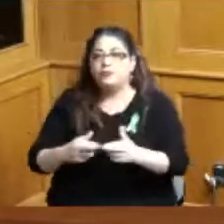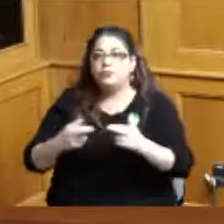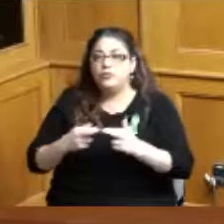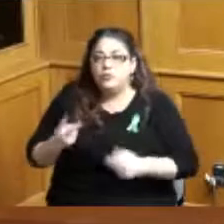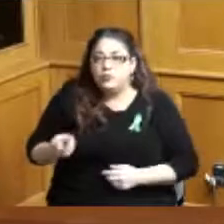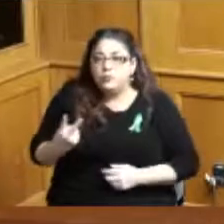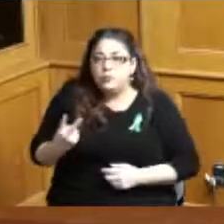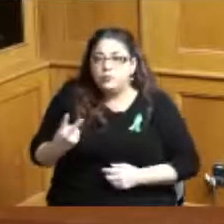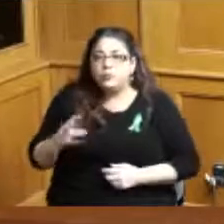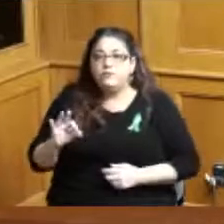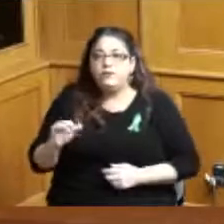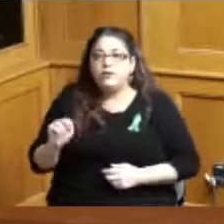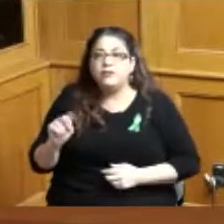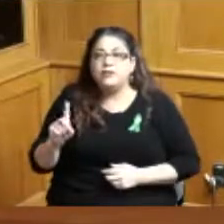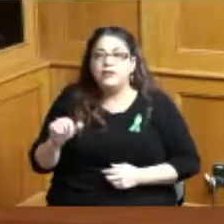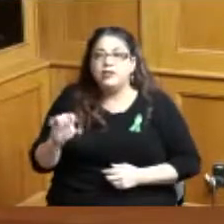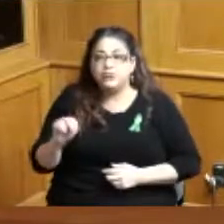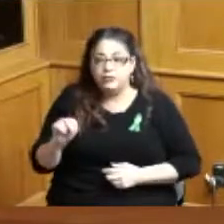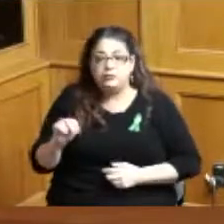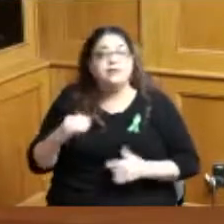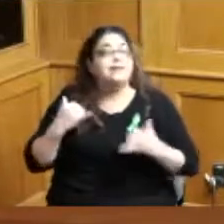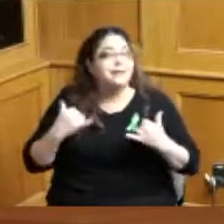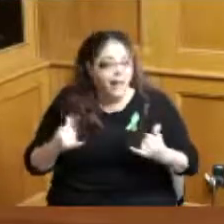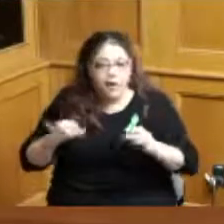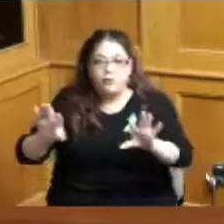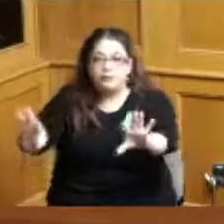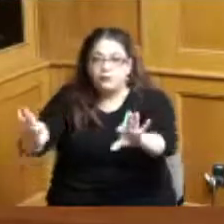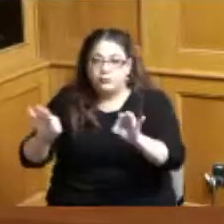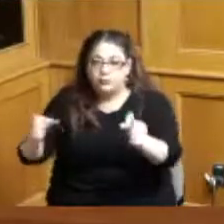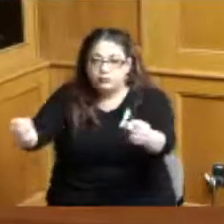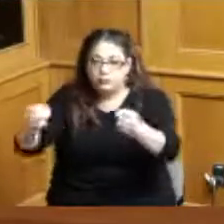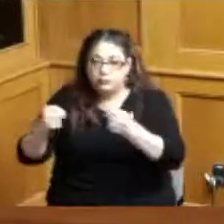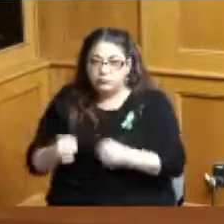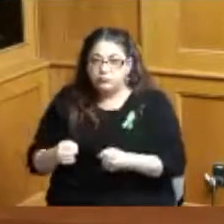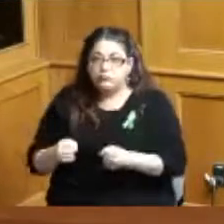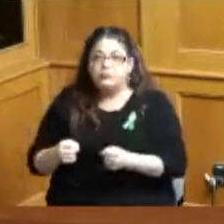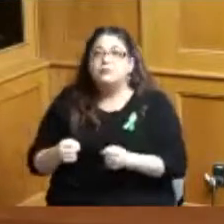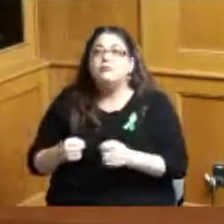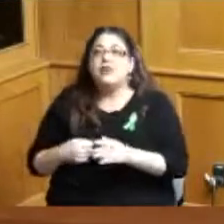what we are doing is actually filling that out by appointing by formally designating the names to